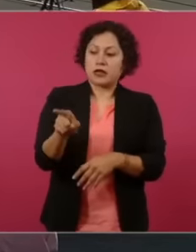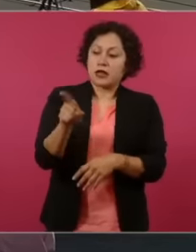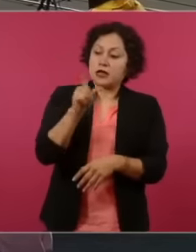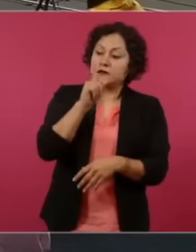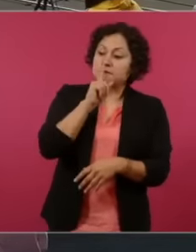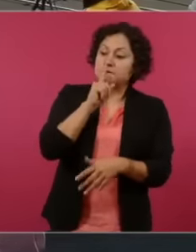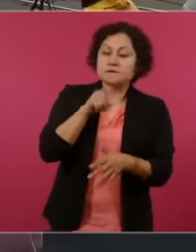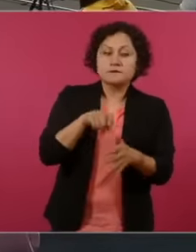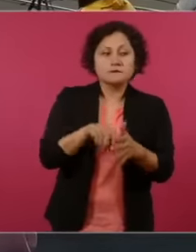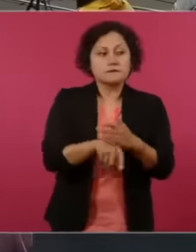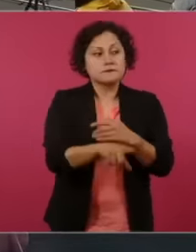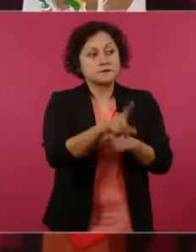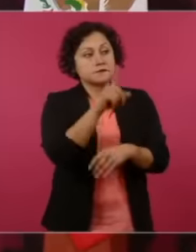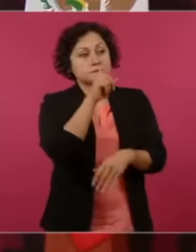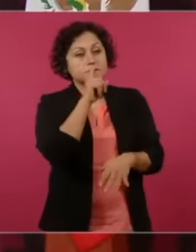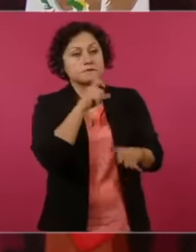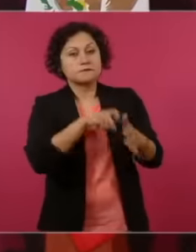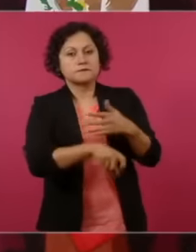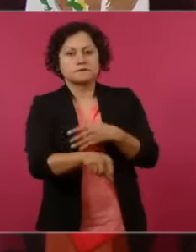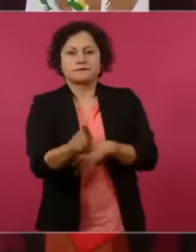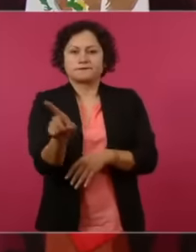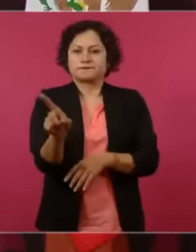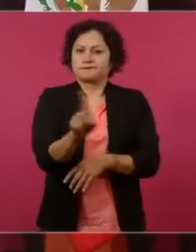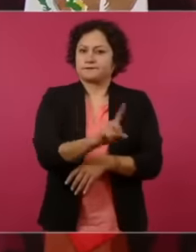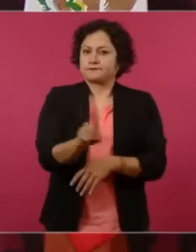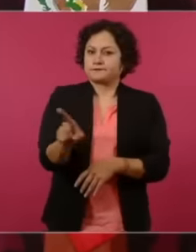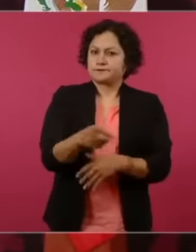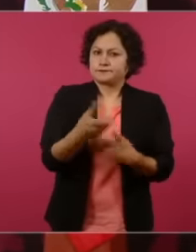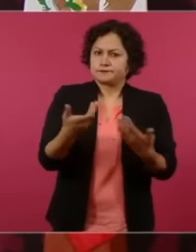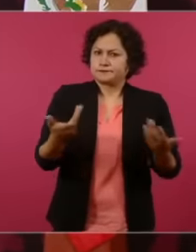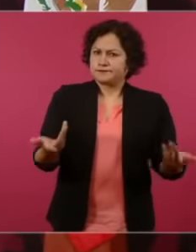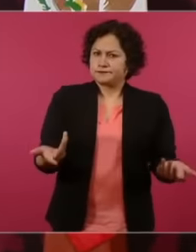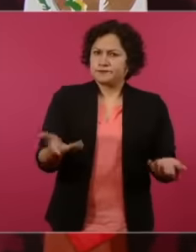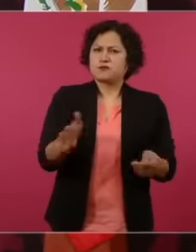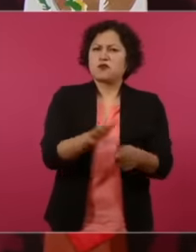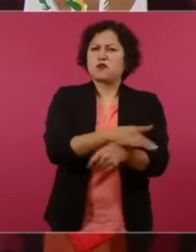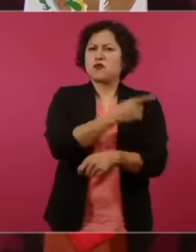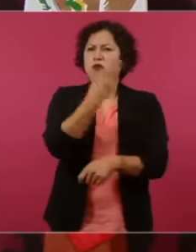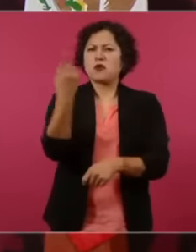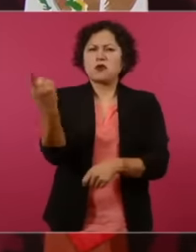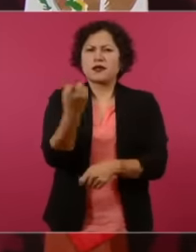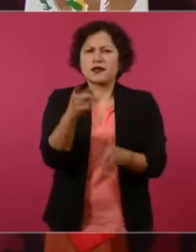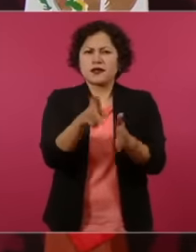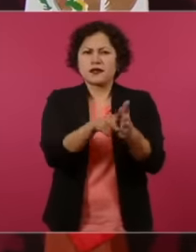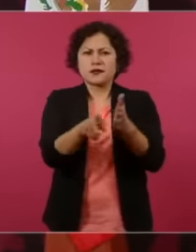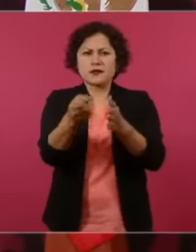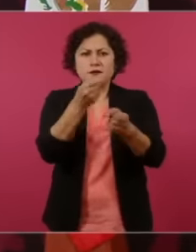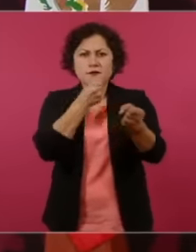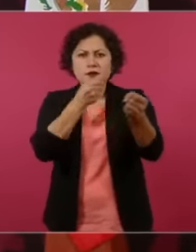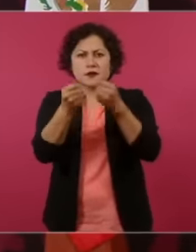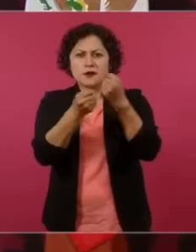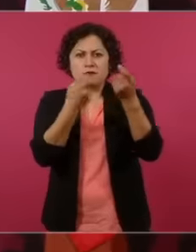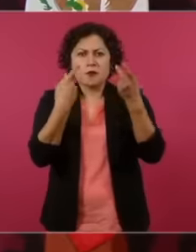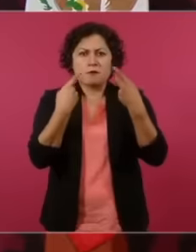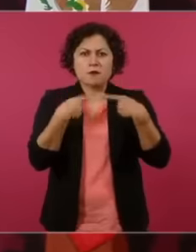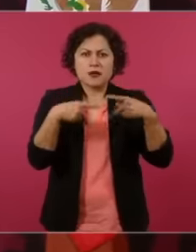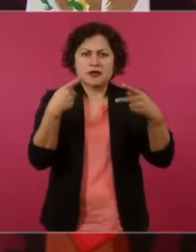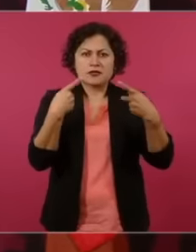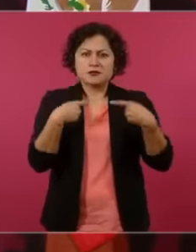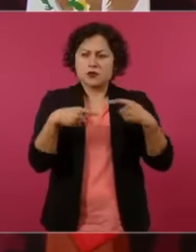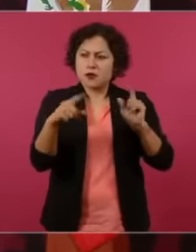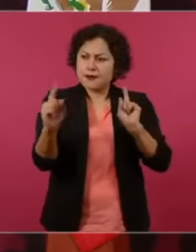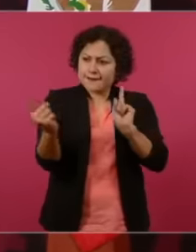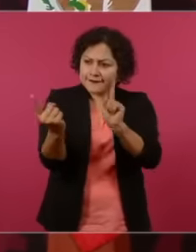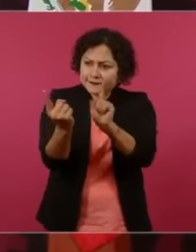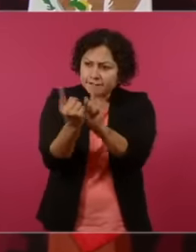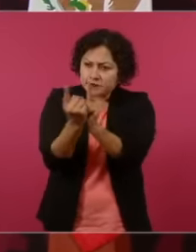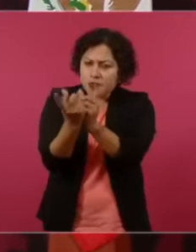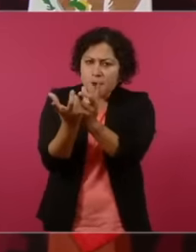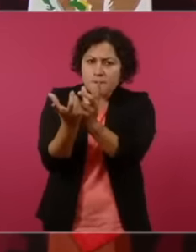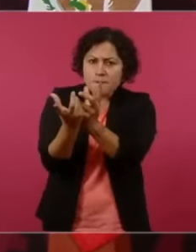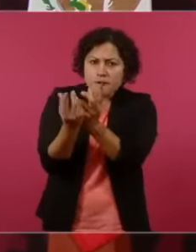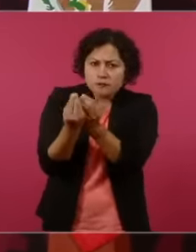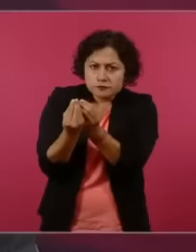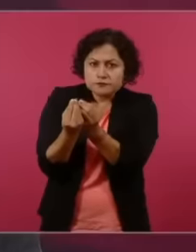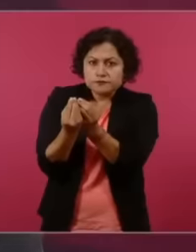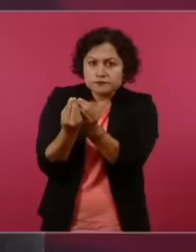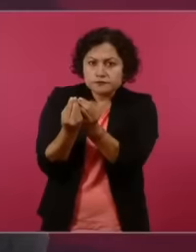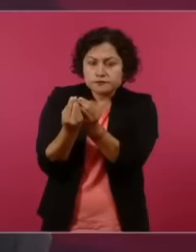yes, journalism has to be as close as possible. to the people and as distant as possible